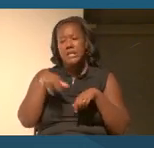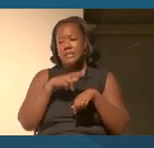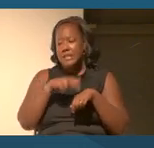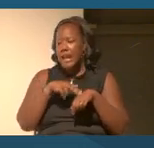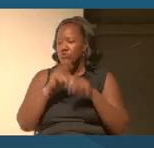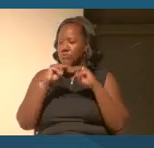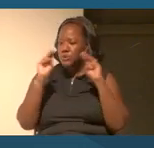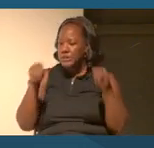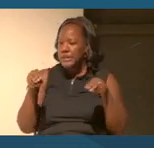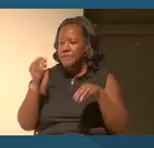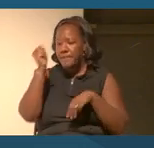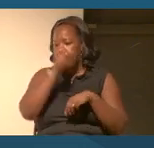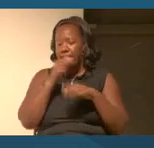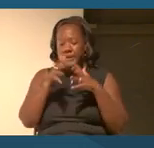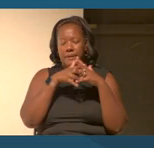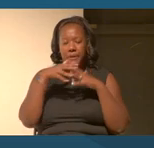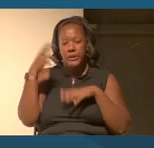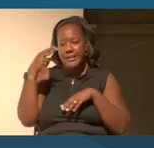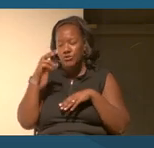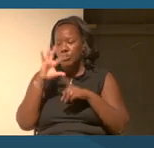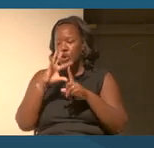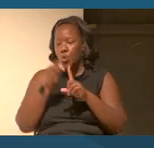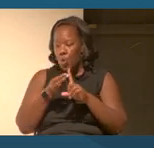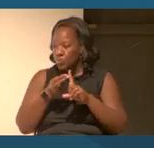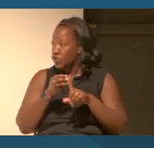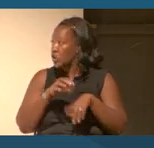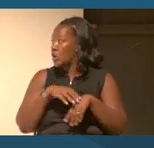of course, with the incredible project on the global slave trade.